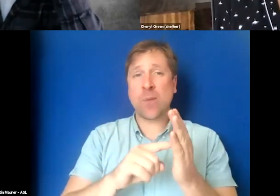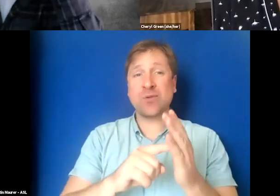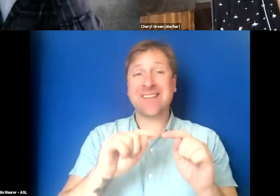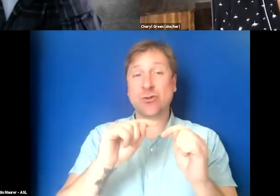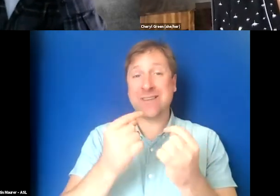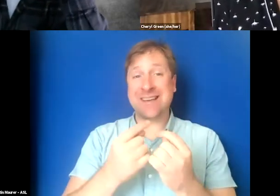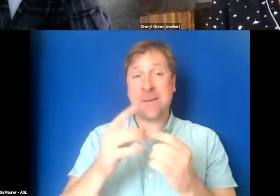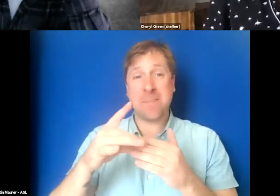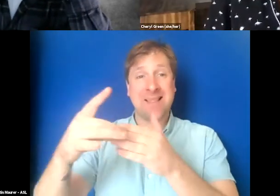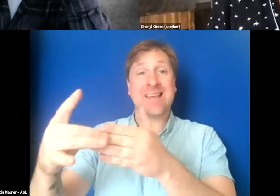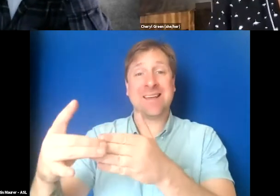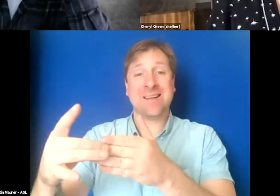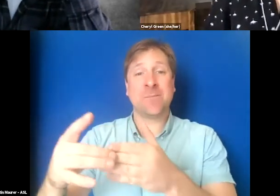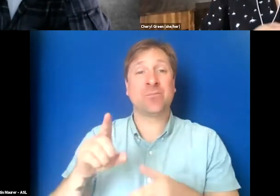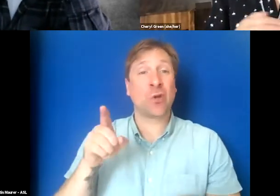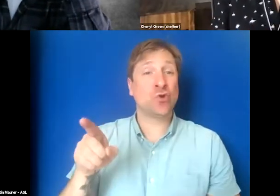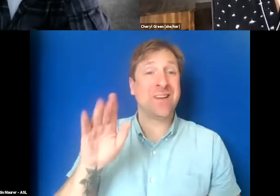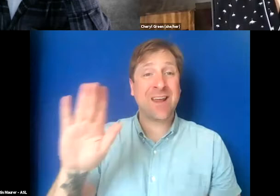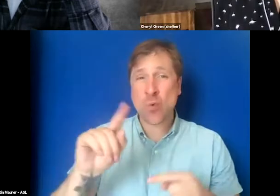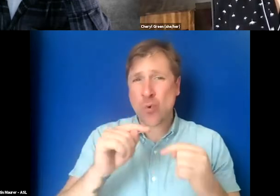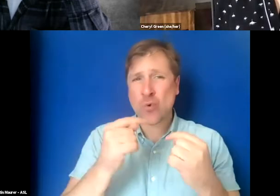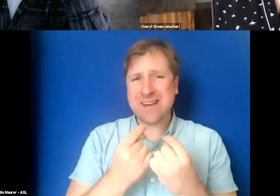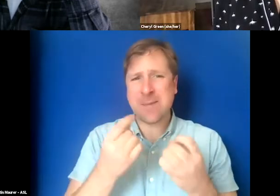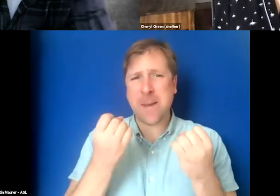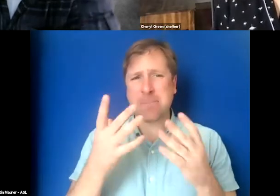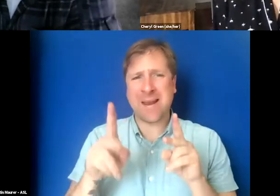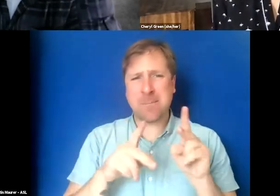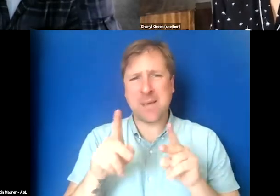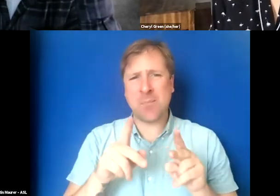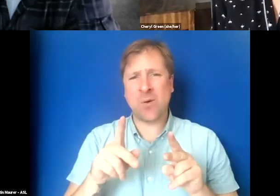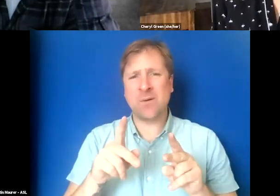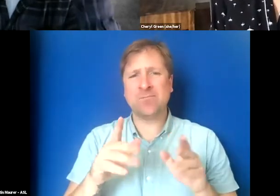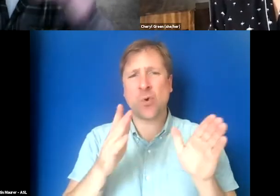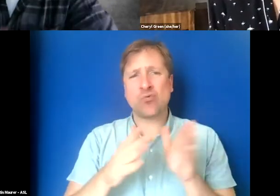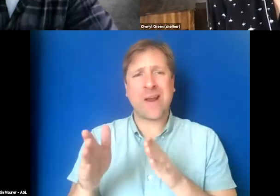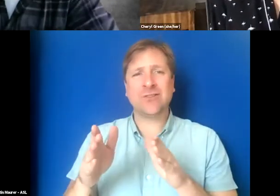She and her team and a lot of people put together a launch fund.